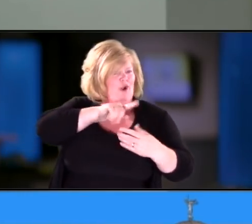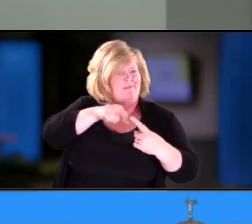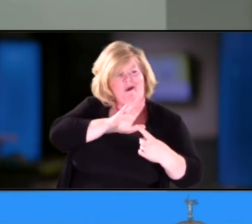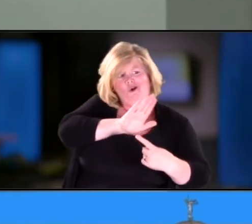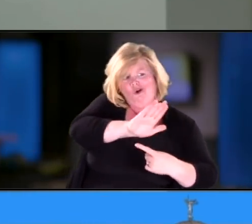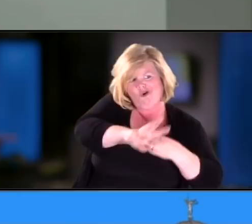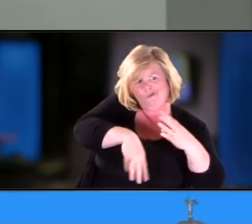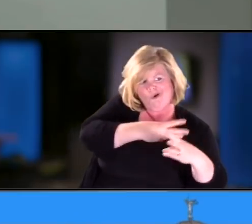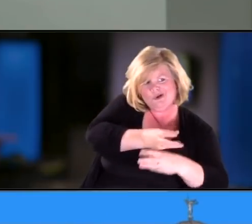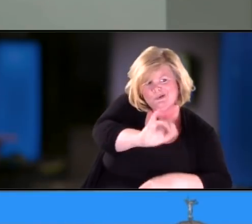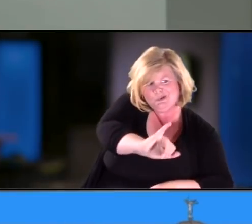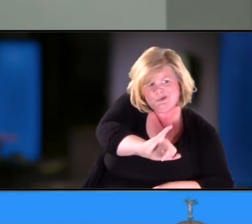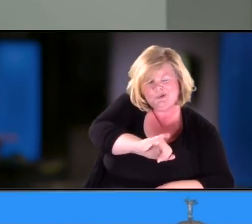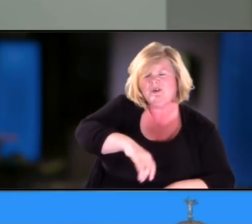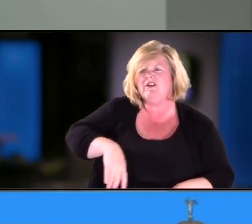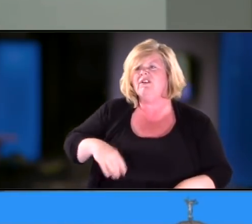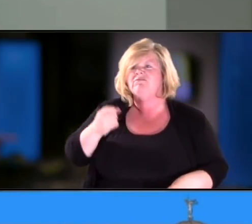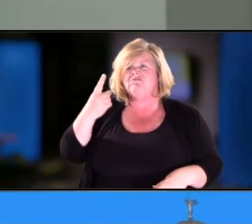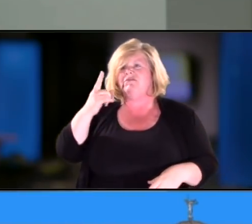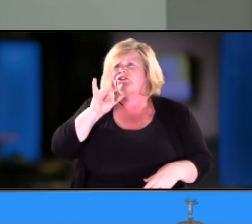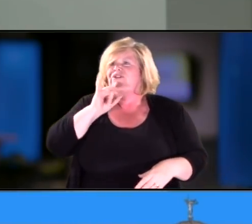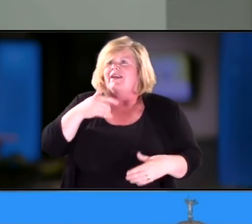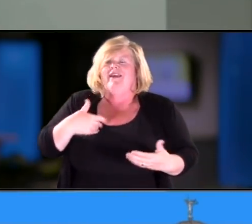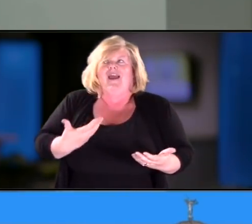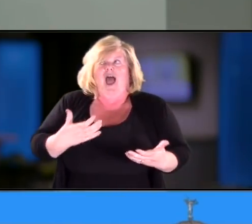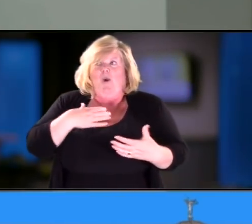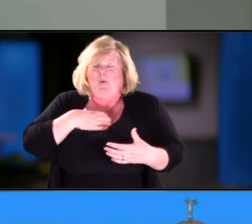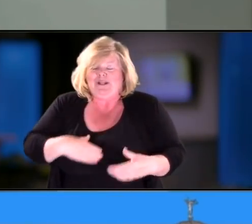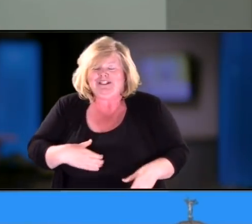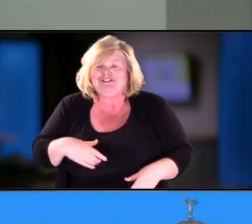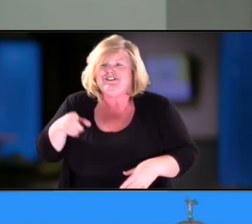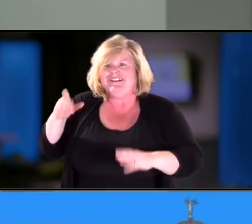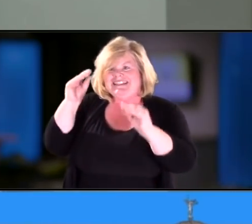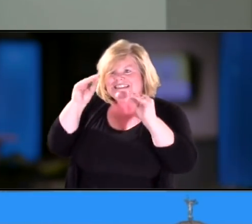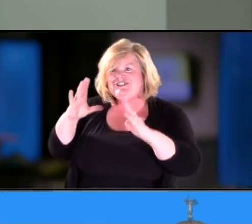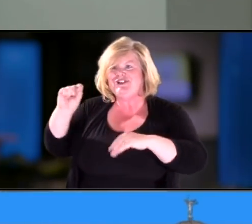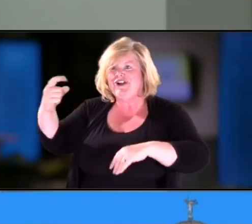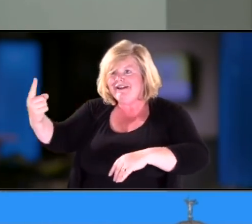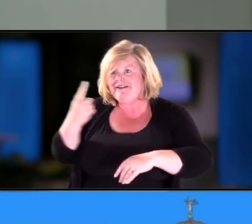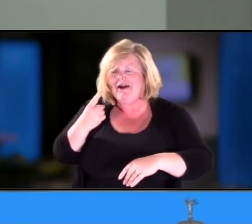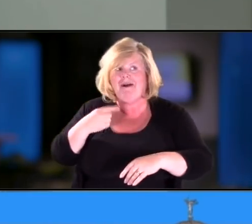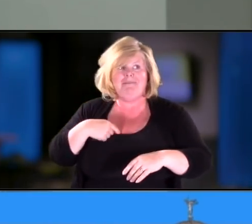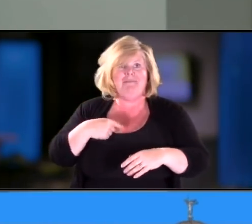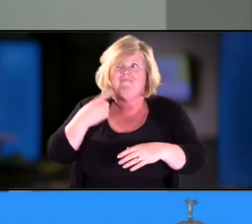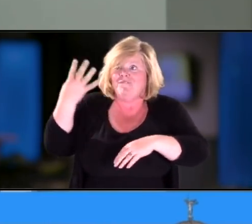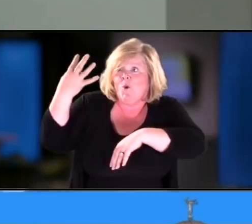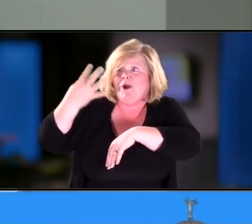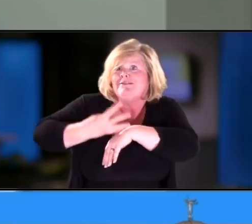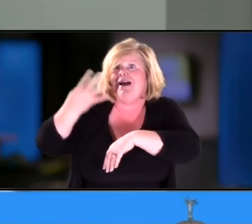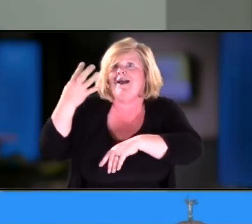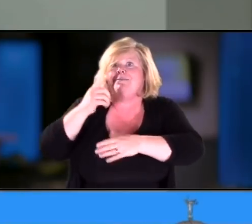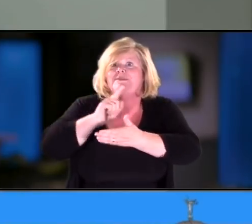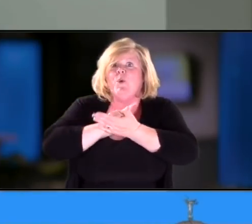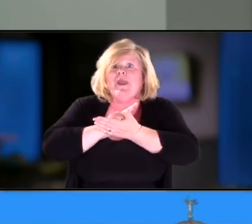Um. I would give almost anything to have Mary Ann in our house for 60 minutes four times a week.